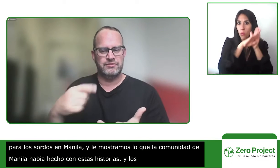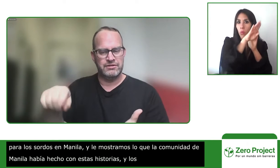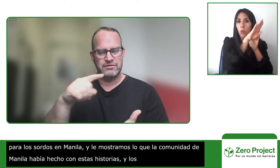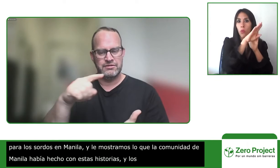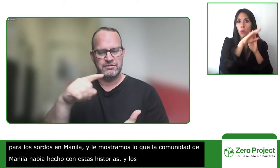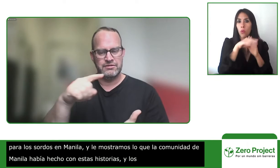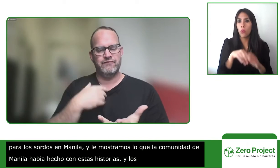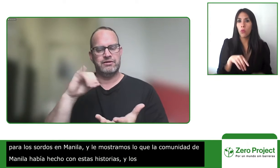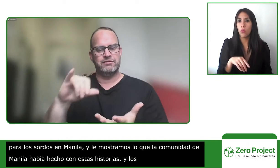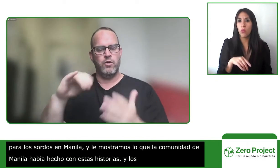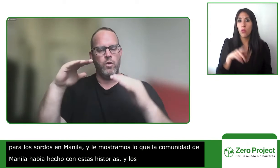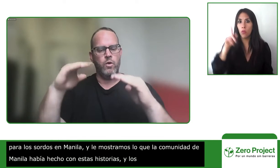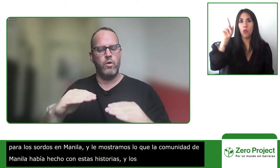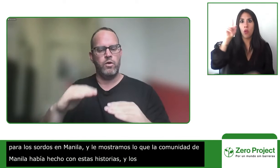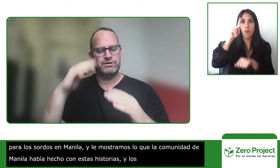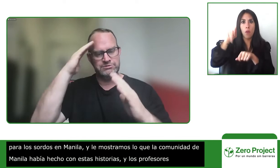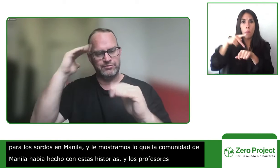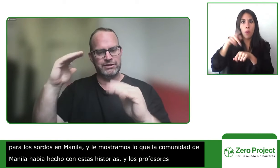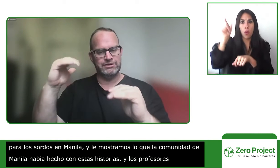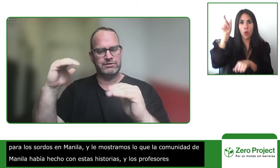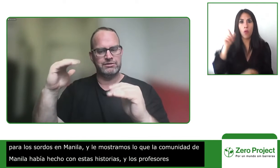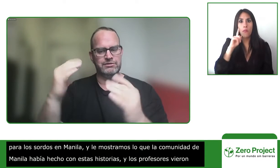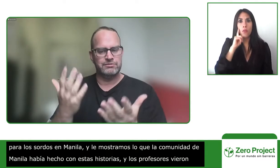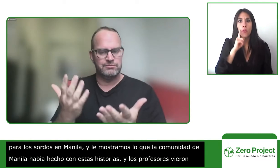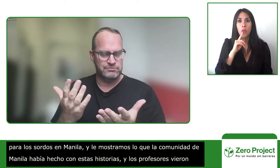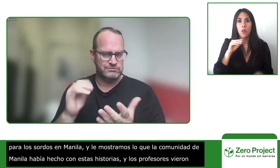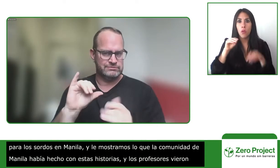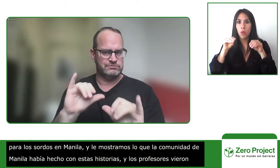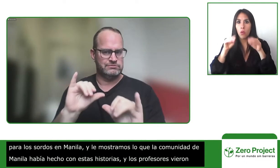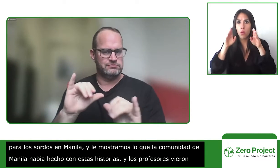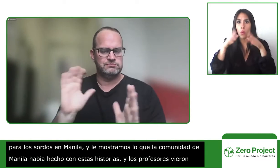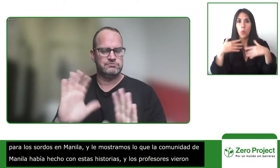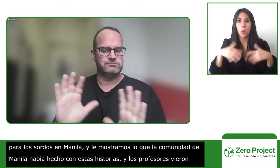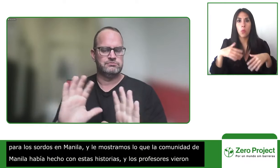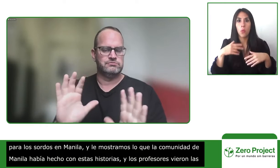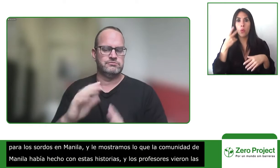this can't be it's impossible so these teachers had very